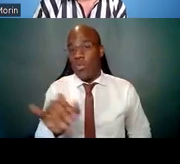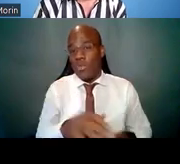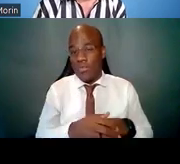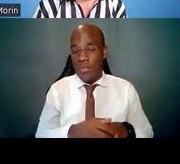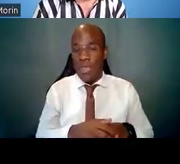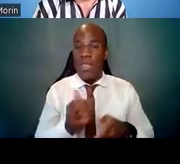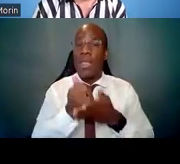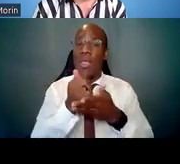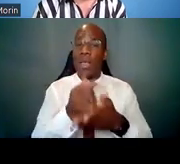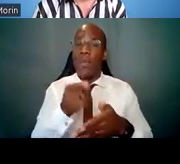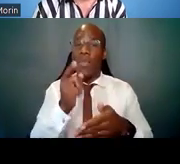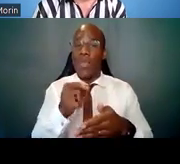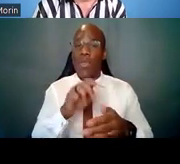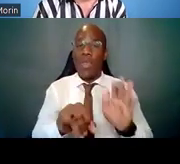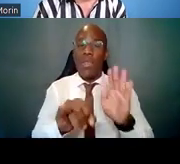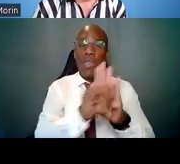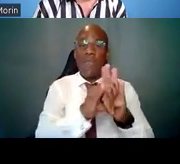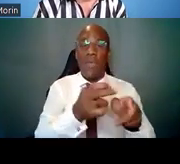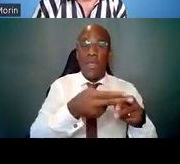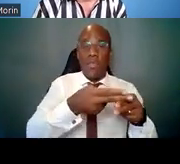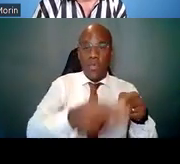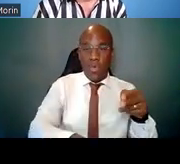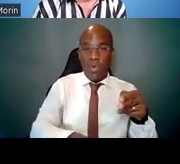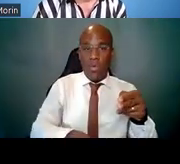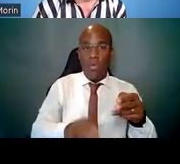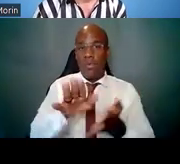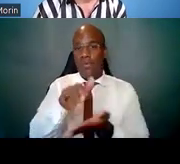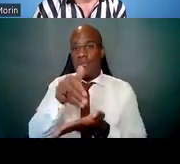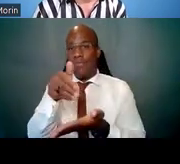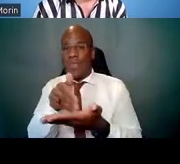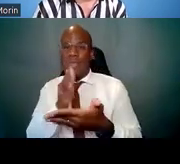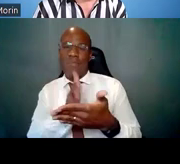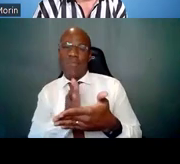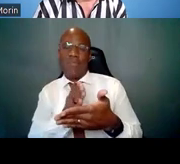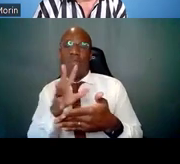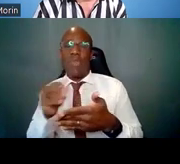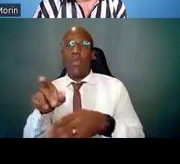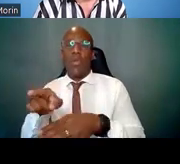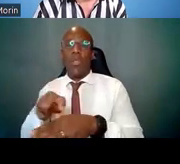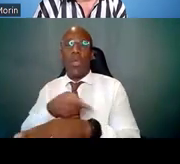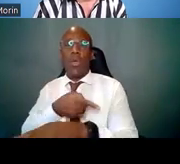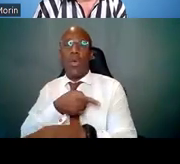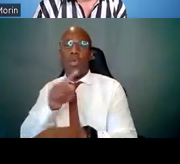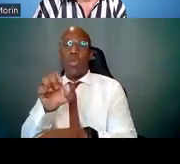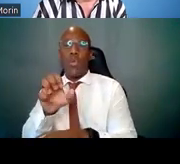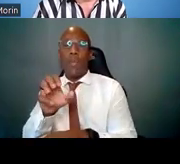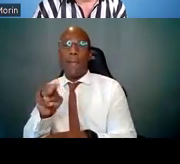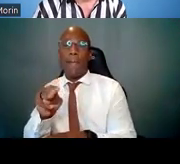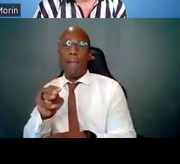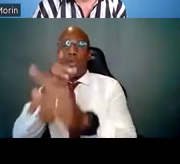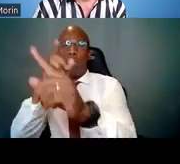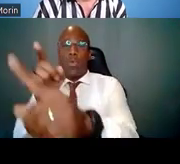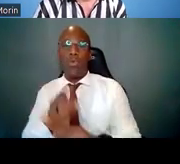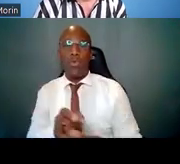mid and long-term goals. It can be used to establish the partnership that you create with your mentor.